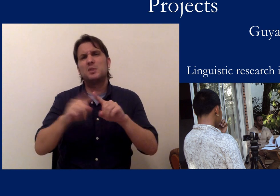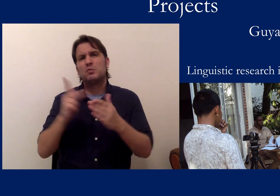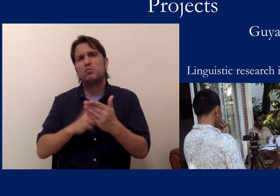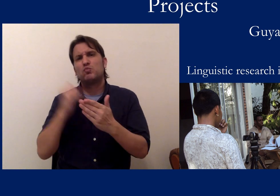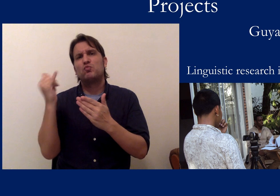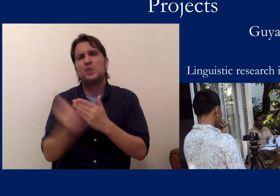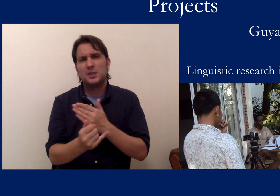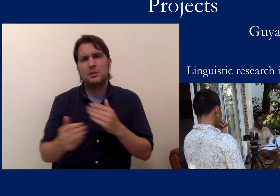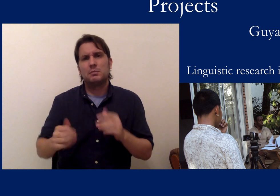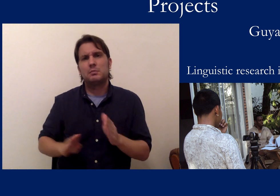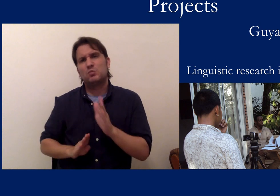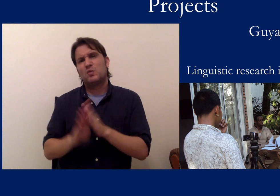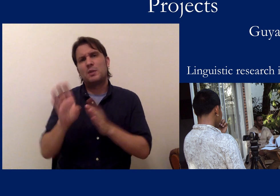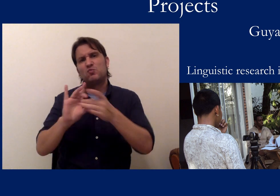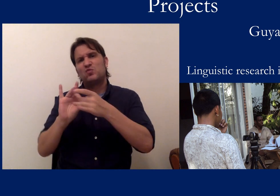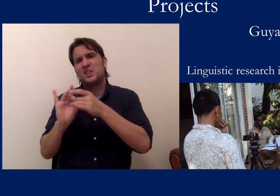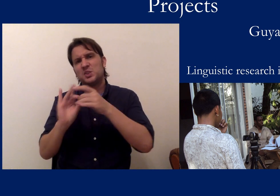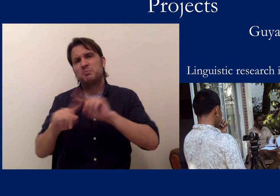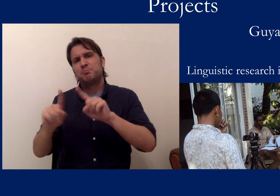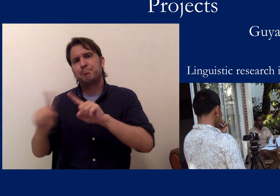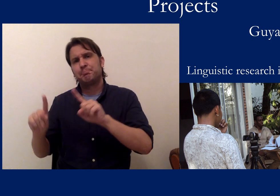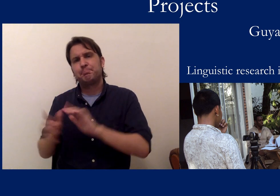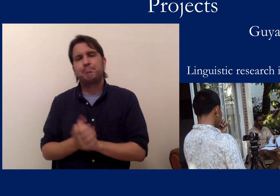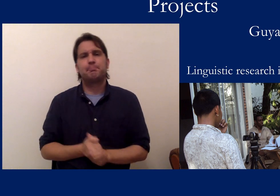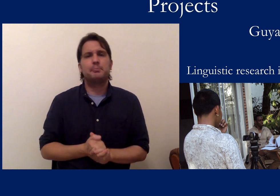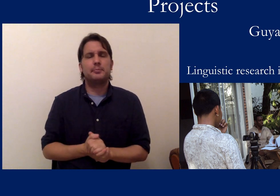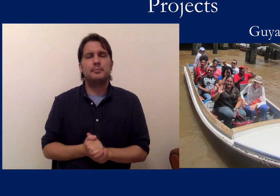and i've worked on different projects developed relationships with various people.